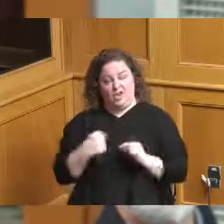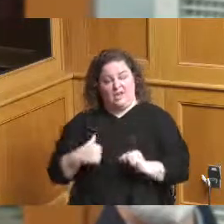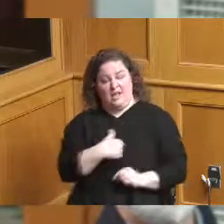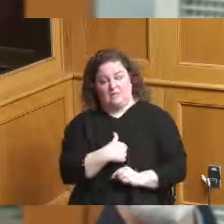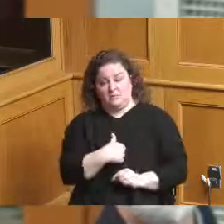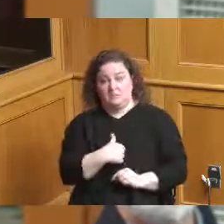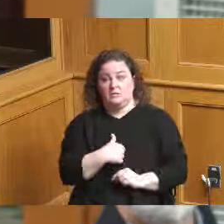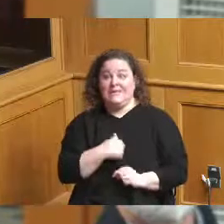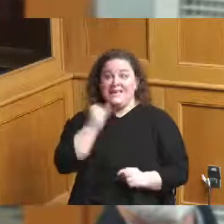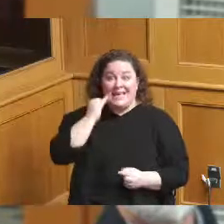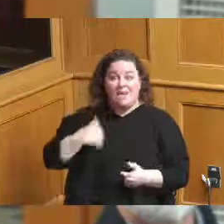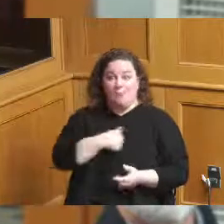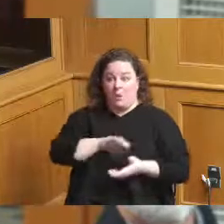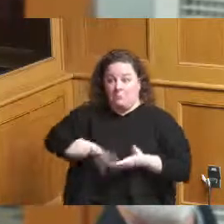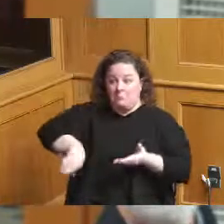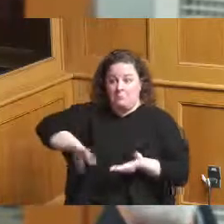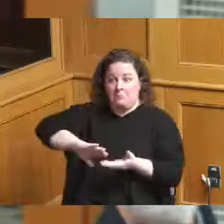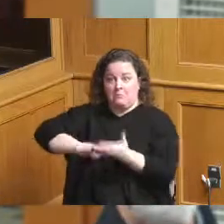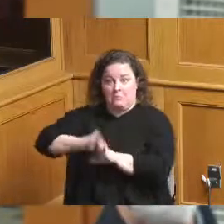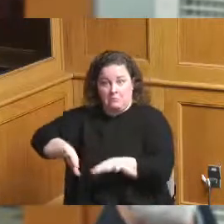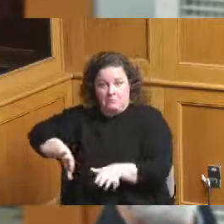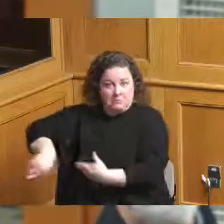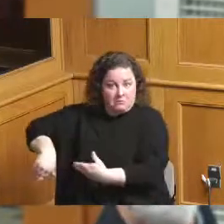rooms makes it easier to bring someone in to do a new hotel because they're not competing